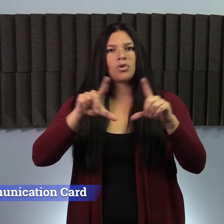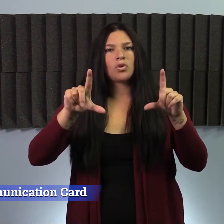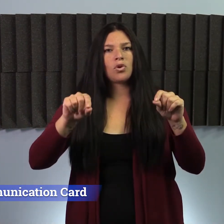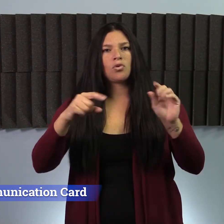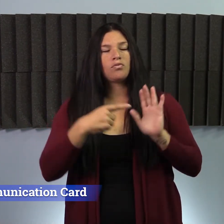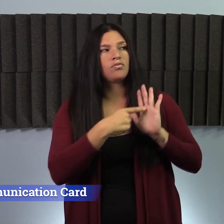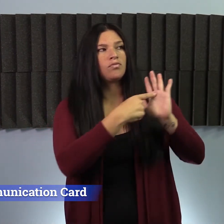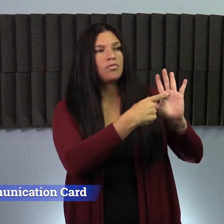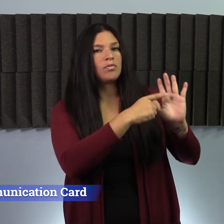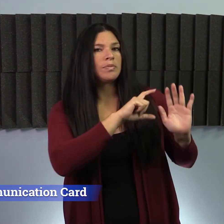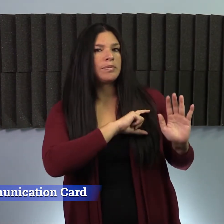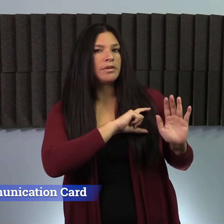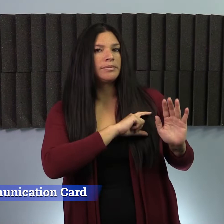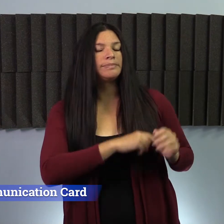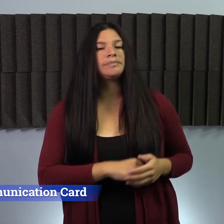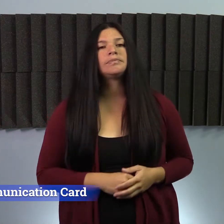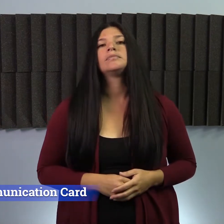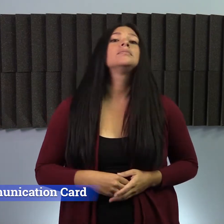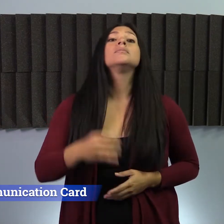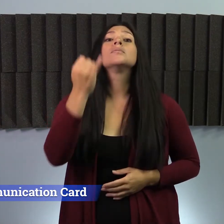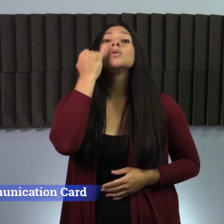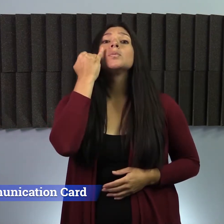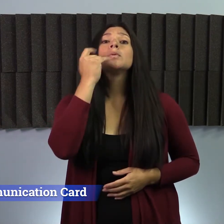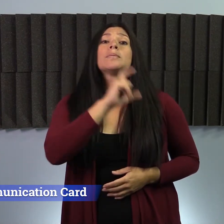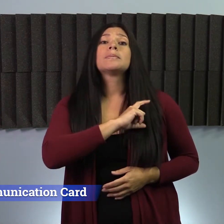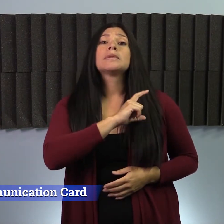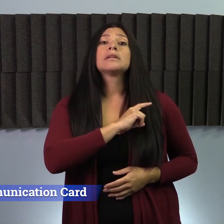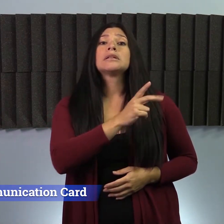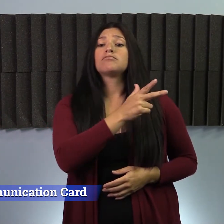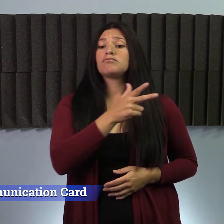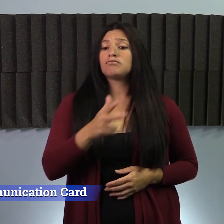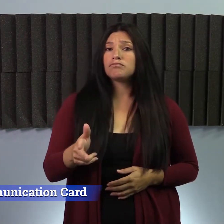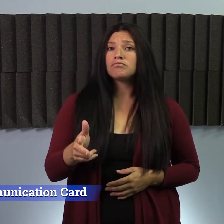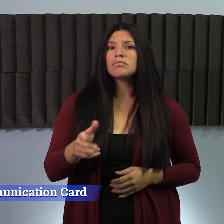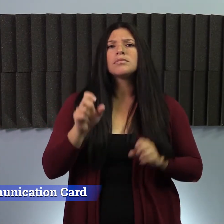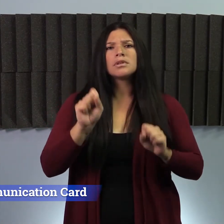It's a visor card that you can show to a police officer if you get pulled over.